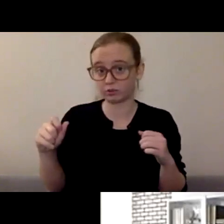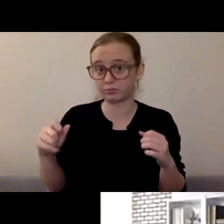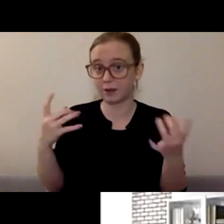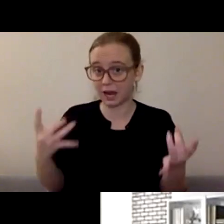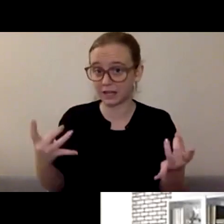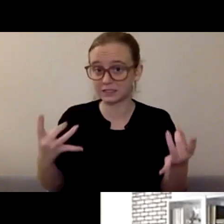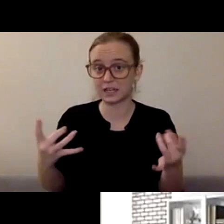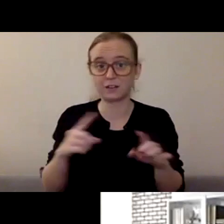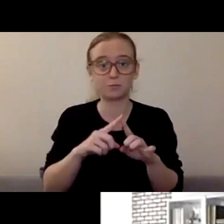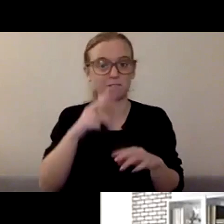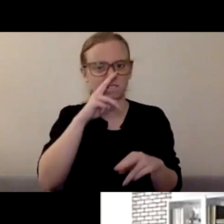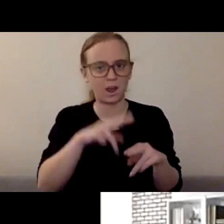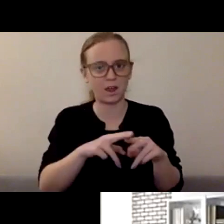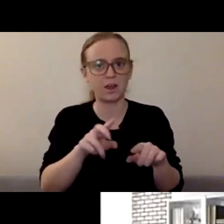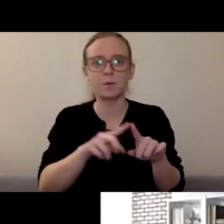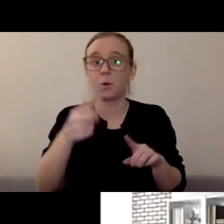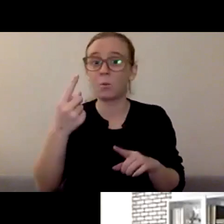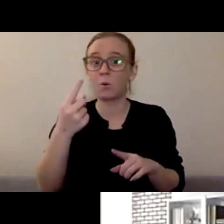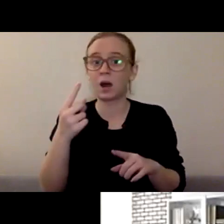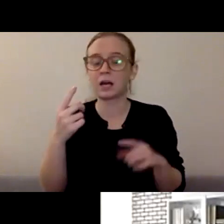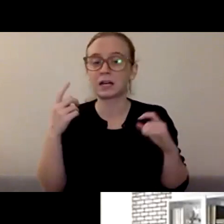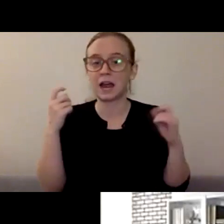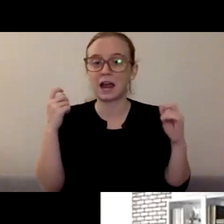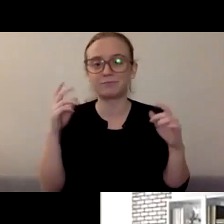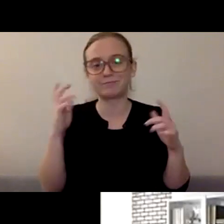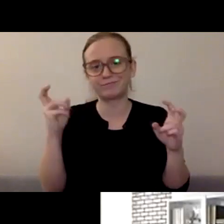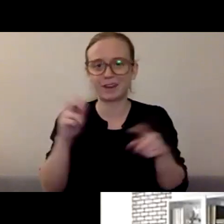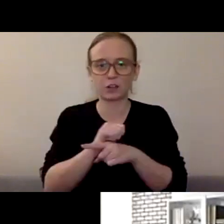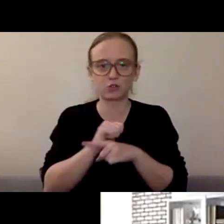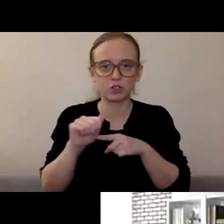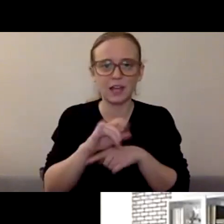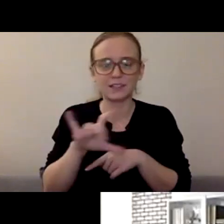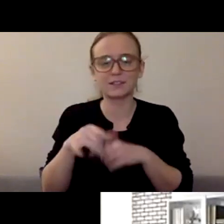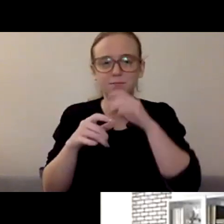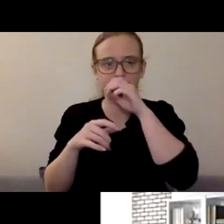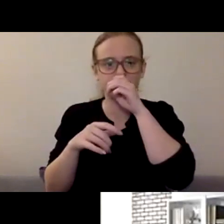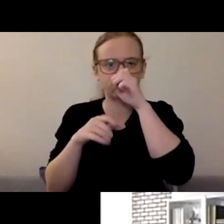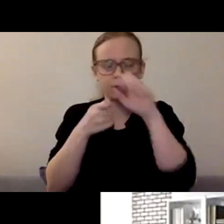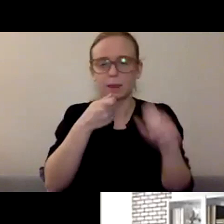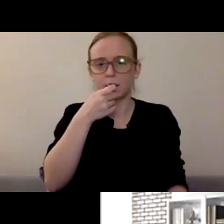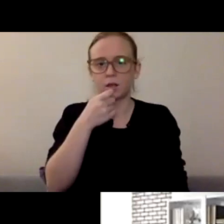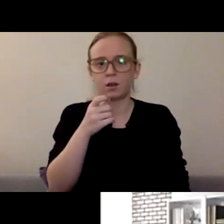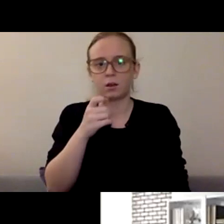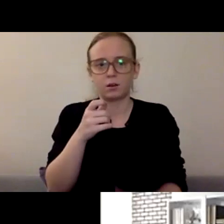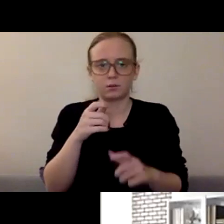and it talks about to get the bubbles with the longer wand and then the bigger wand,